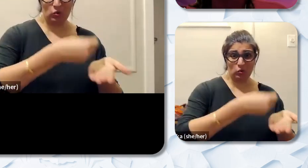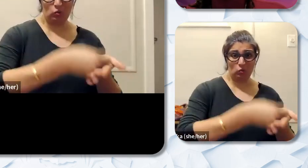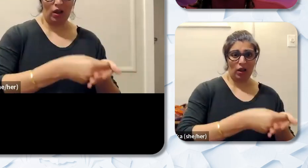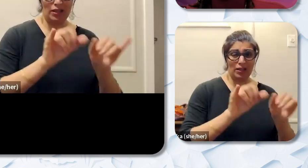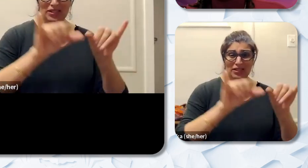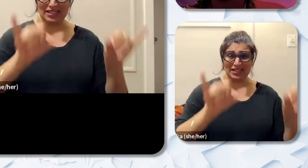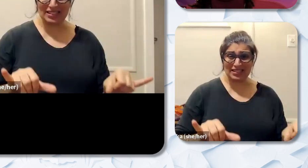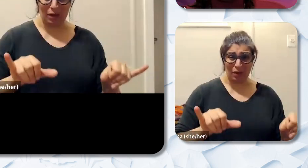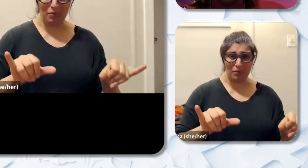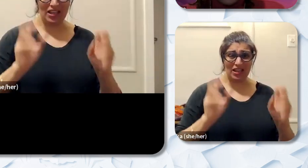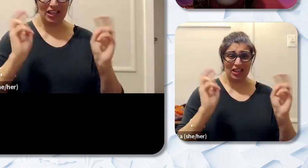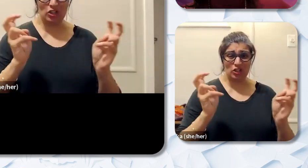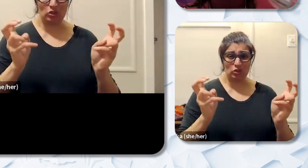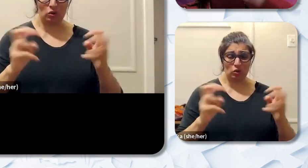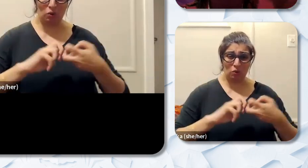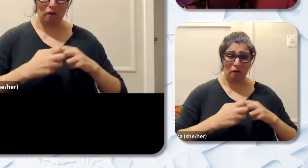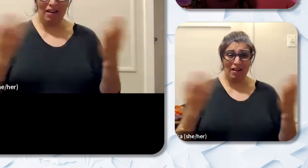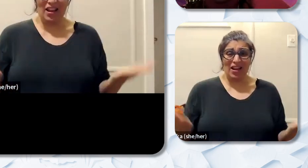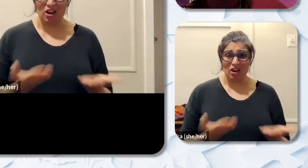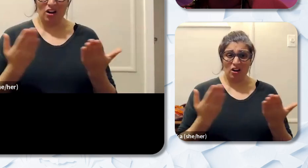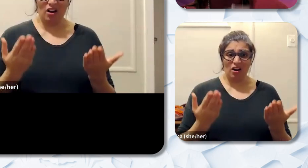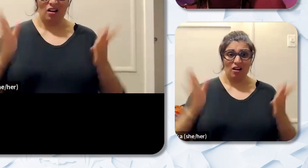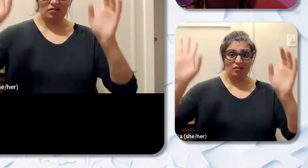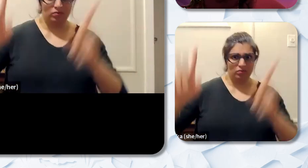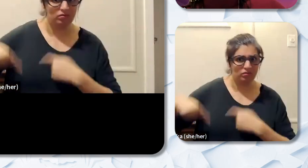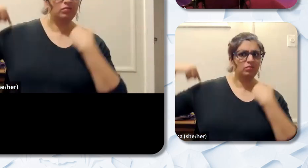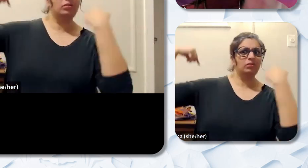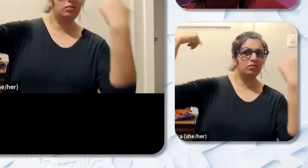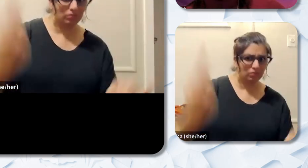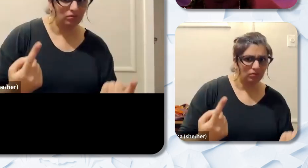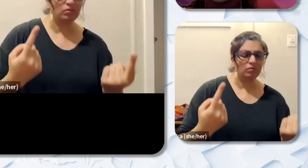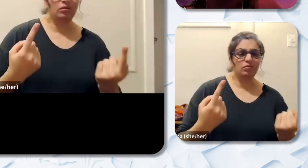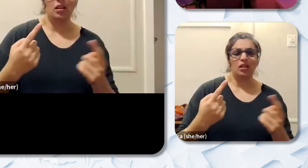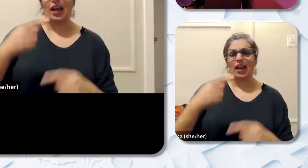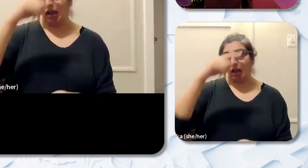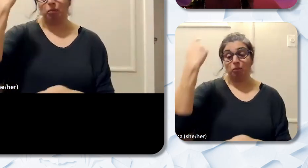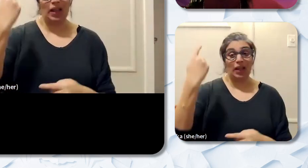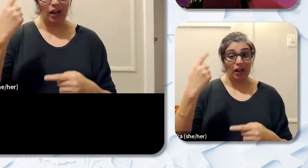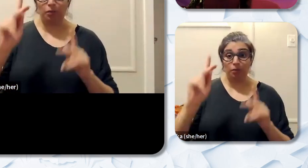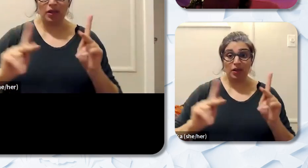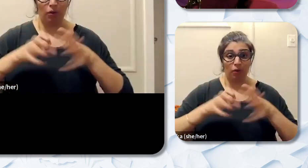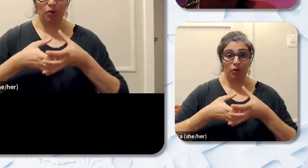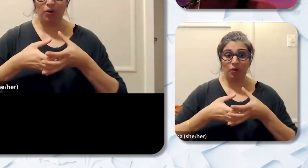in this country. Black people have historically been kept out of that and amassing a lot of wealth